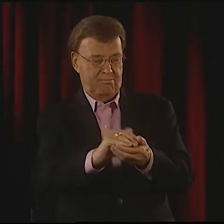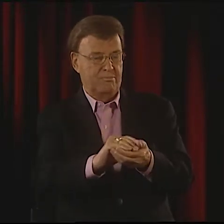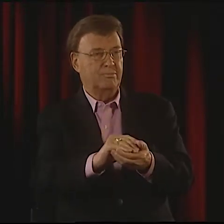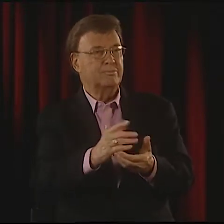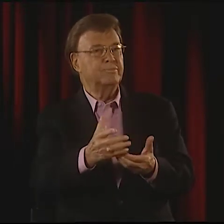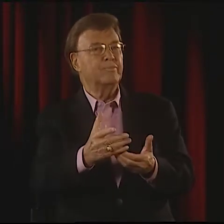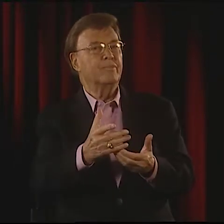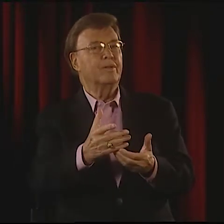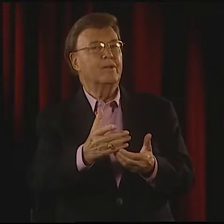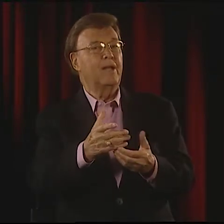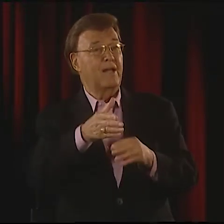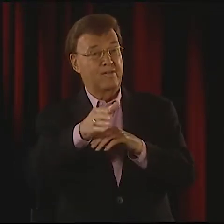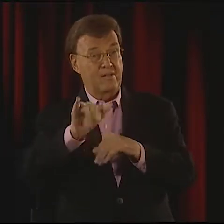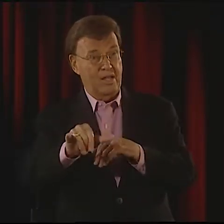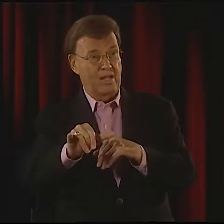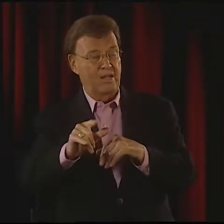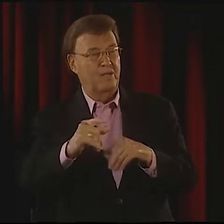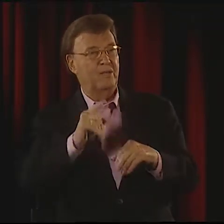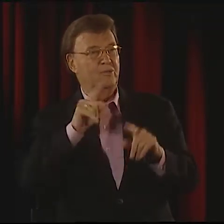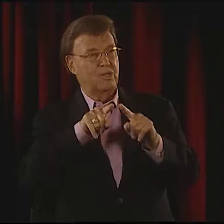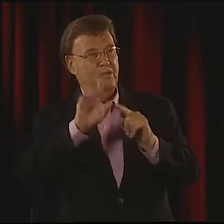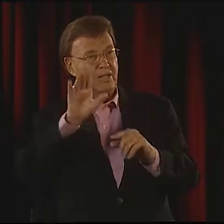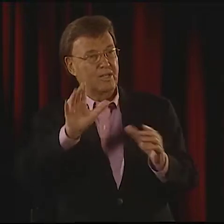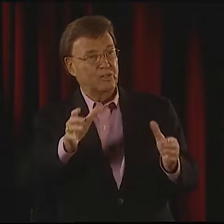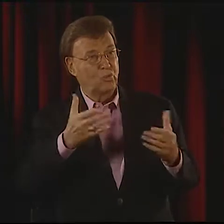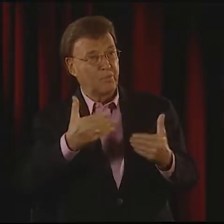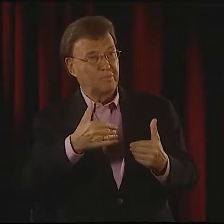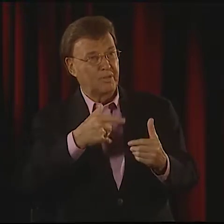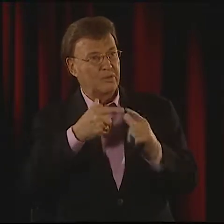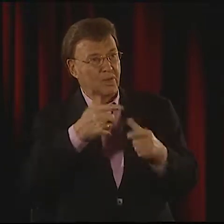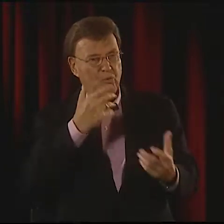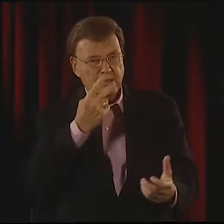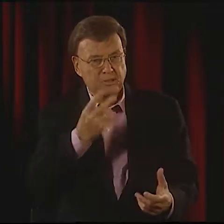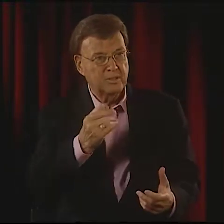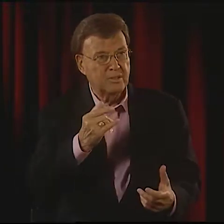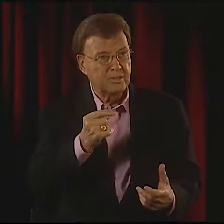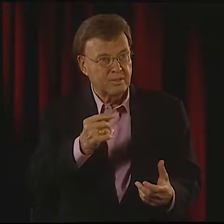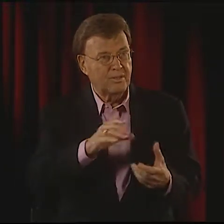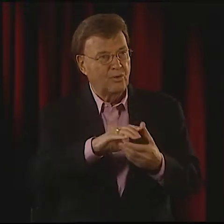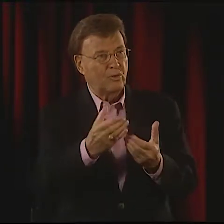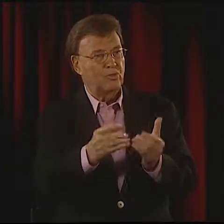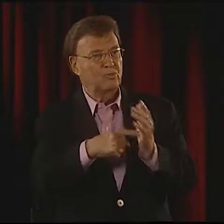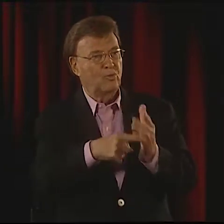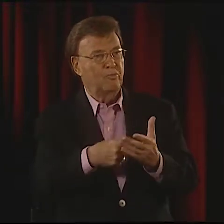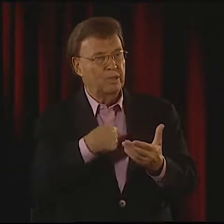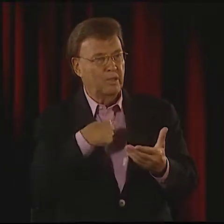HE CAME UP ON STAGE, AND HE RECEIVED THIS MEDAL. LATER, I WENT TO HIS CLASSROOM BECAUSE I REALLY WANTED